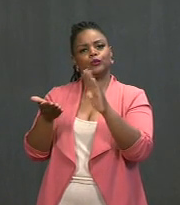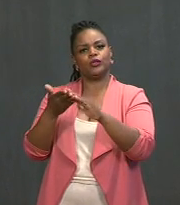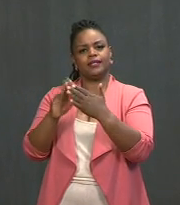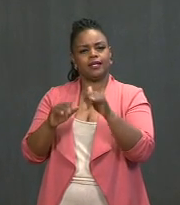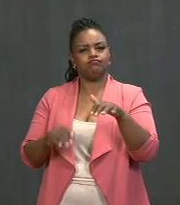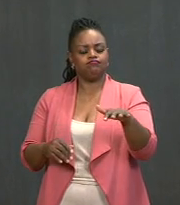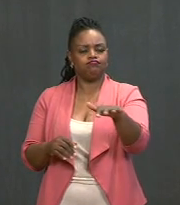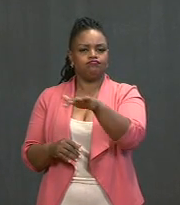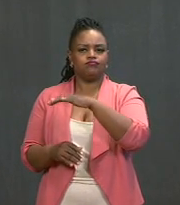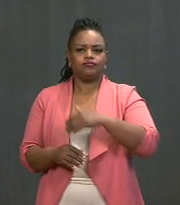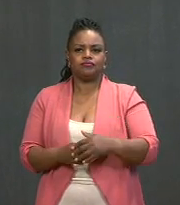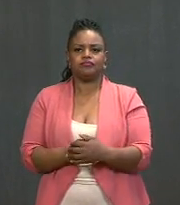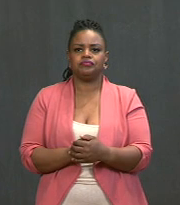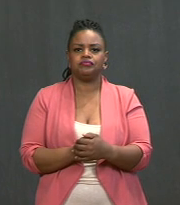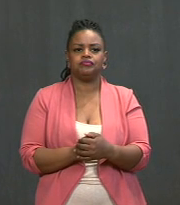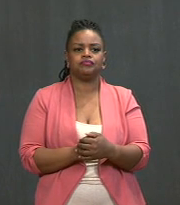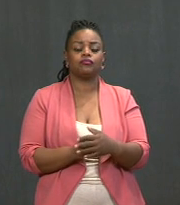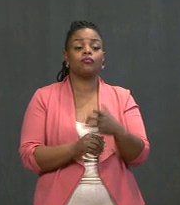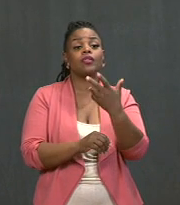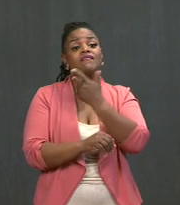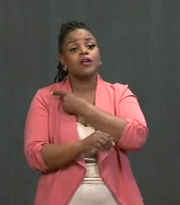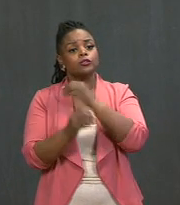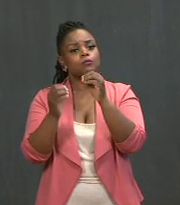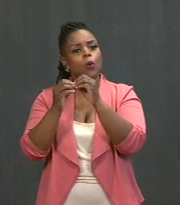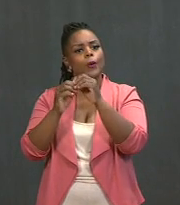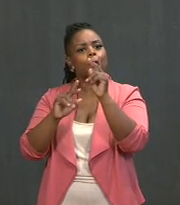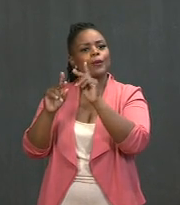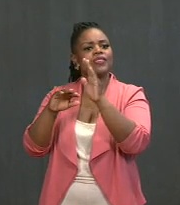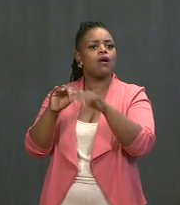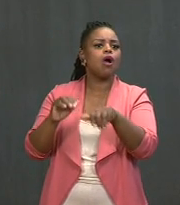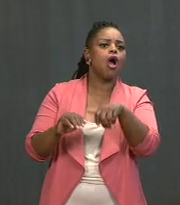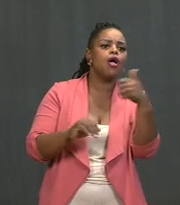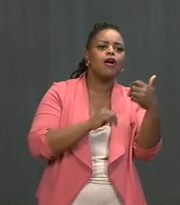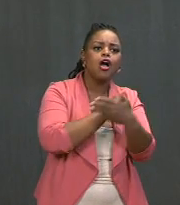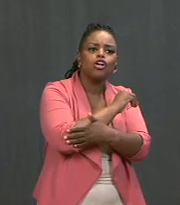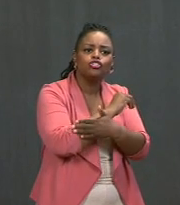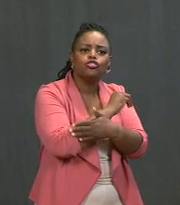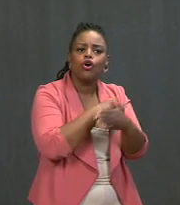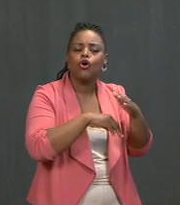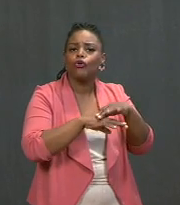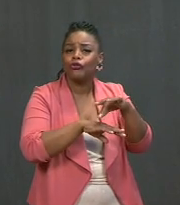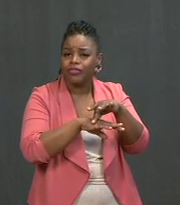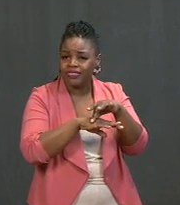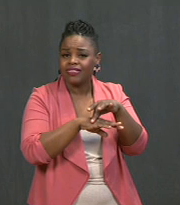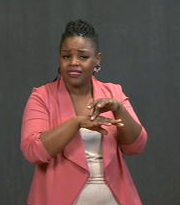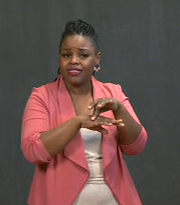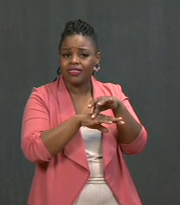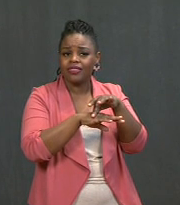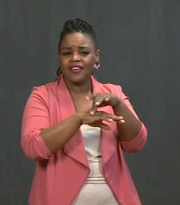Let me close with this: We've vaccinated more people than any other nation on Earth. The vaccines have proven to be safe and effective.